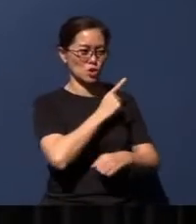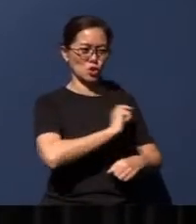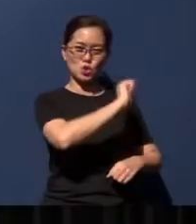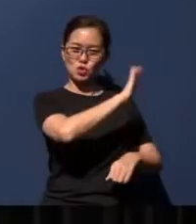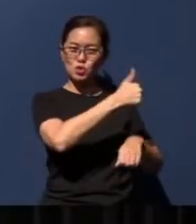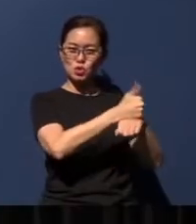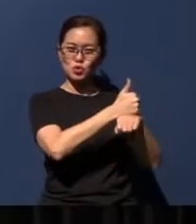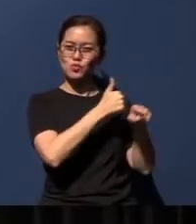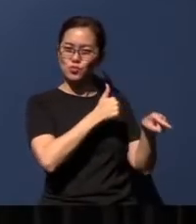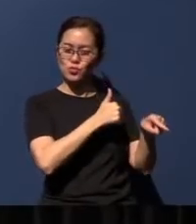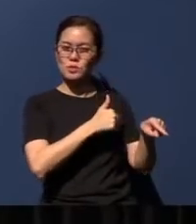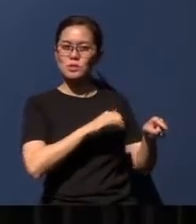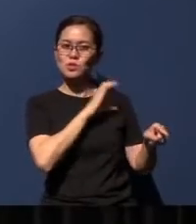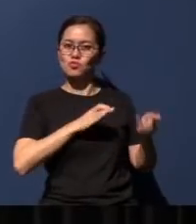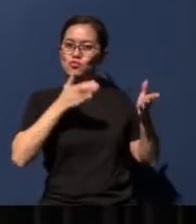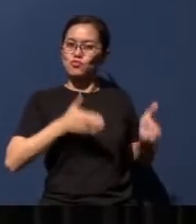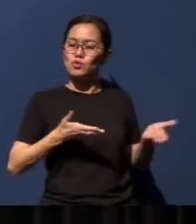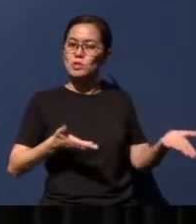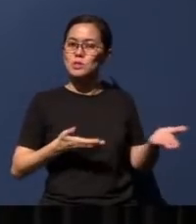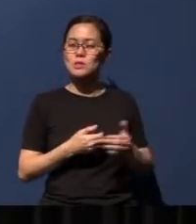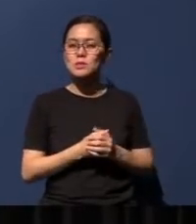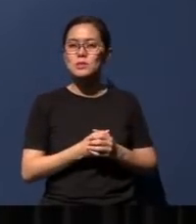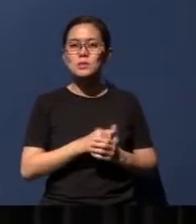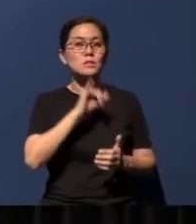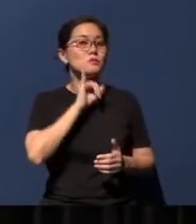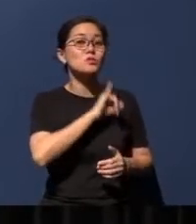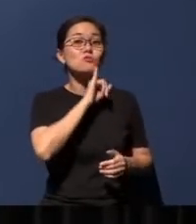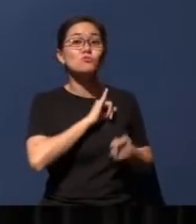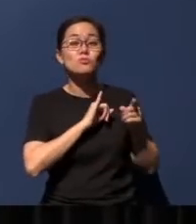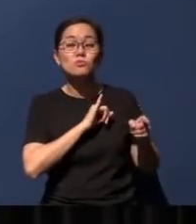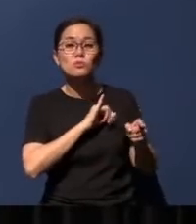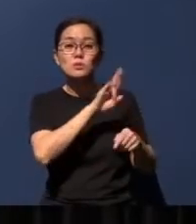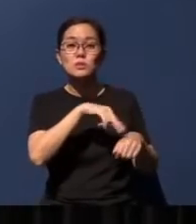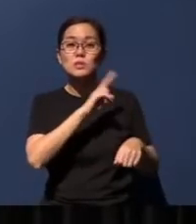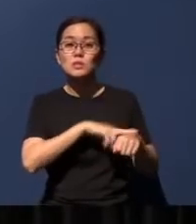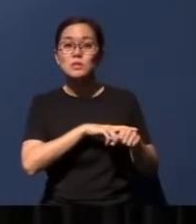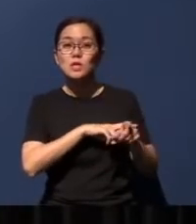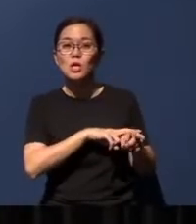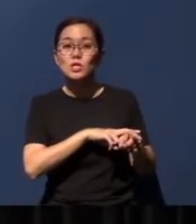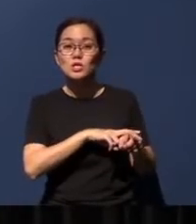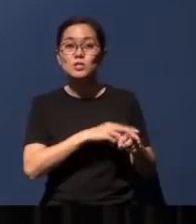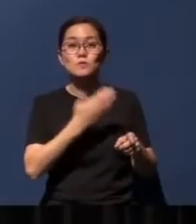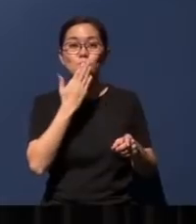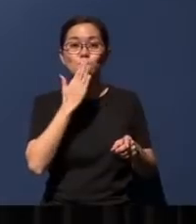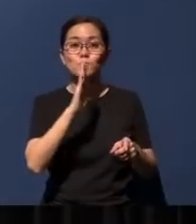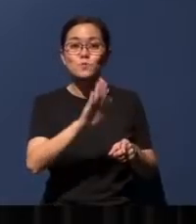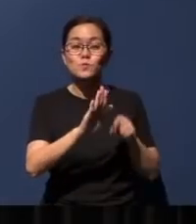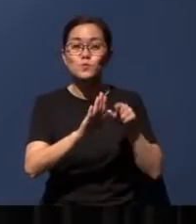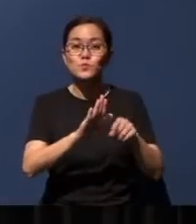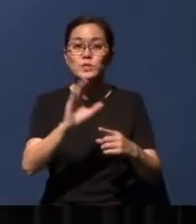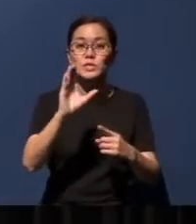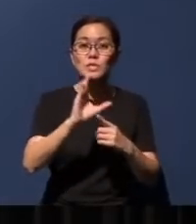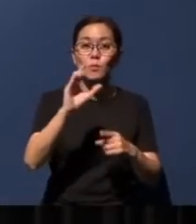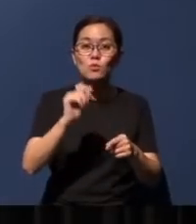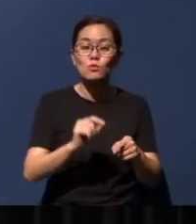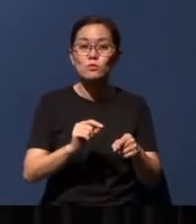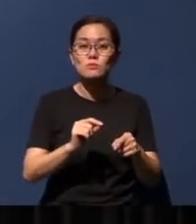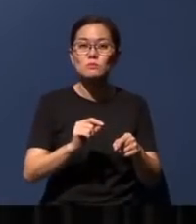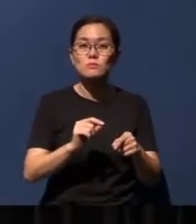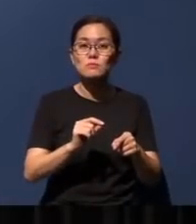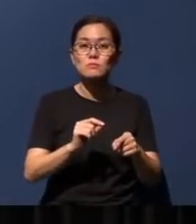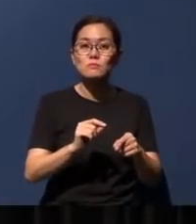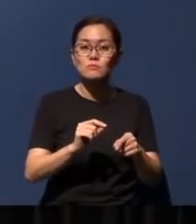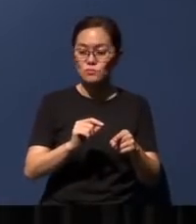For Christians, Israel as a nation, Jerusalem as its capital, will feature strongly